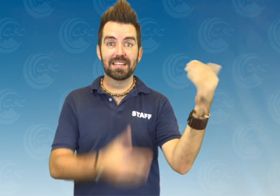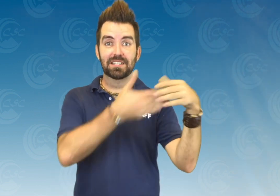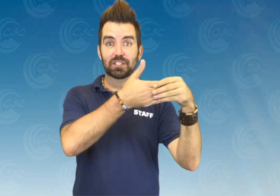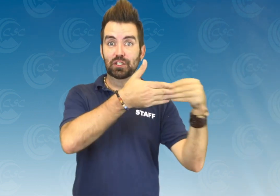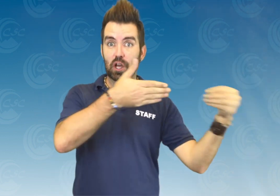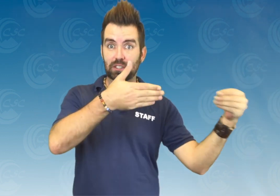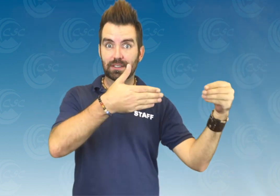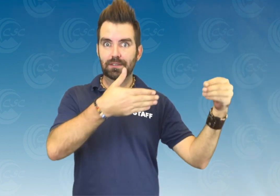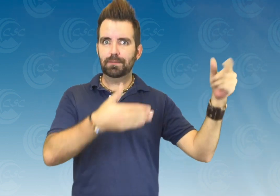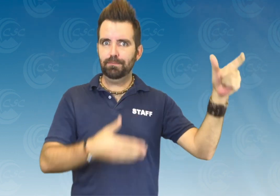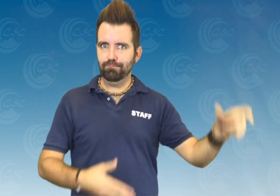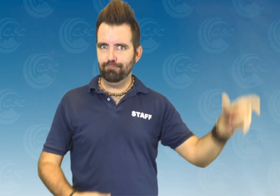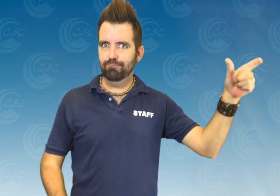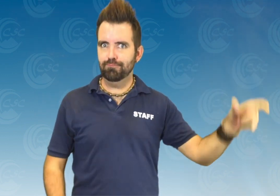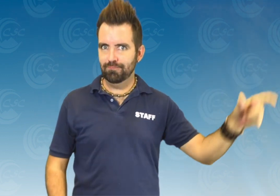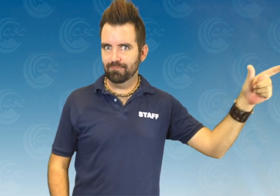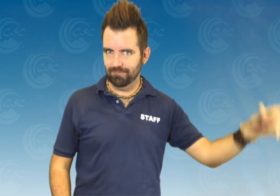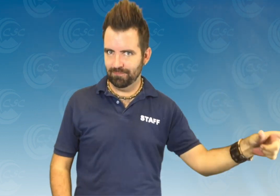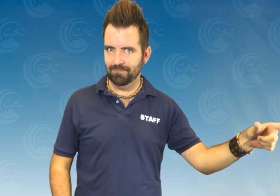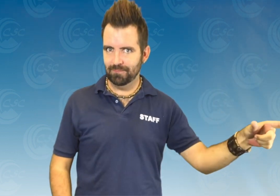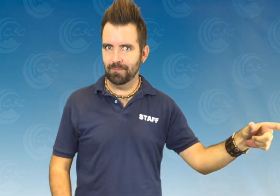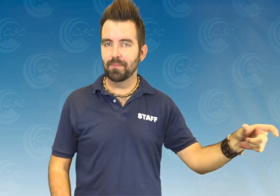It will cost $15 per person.